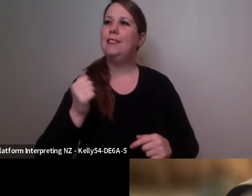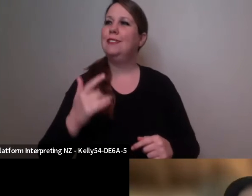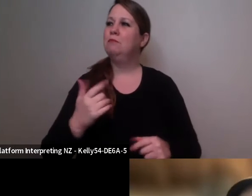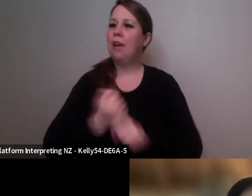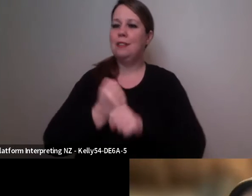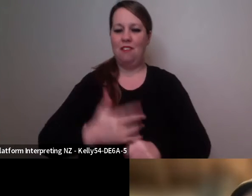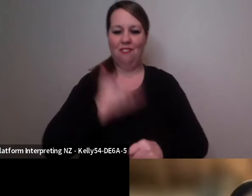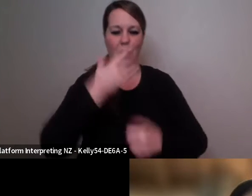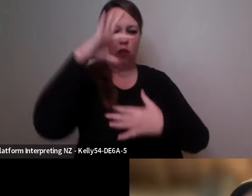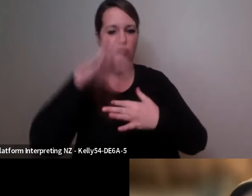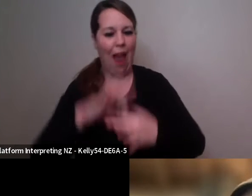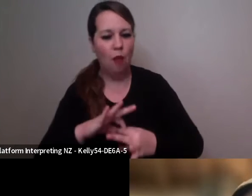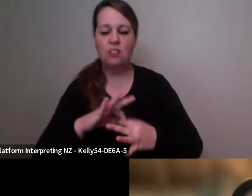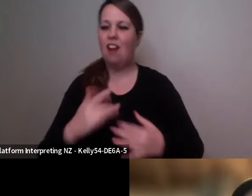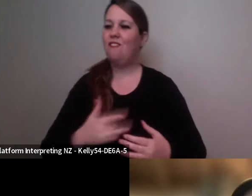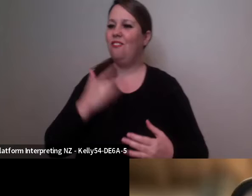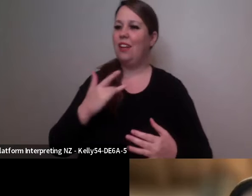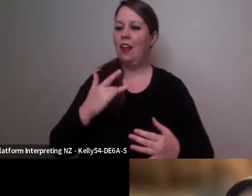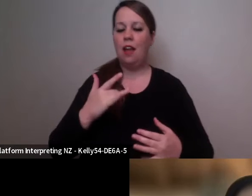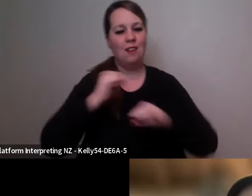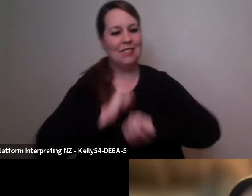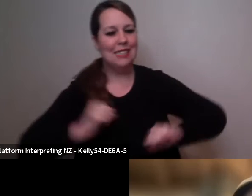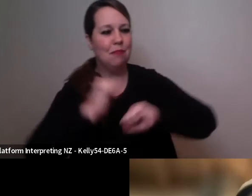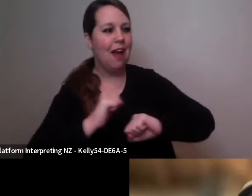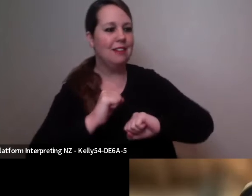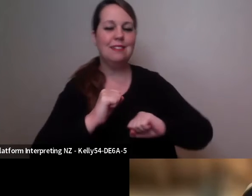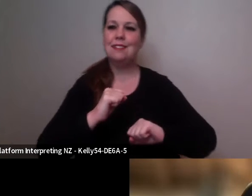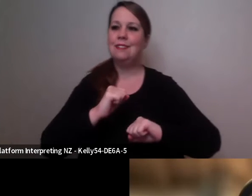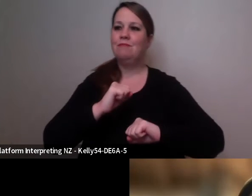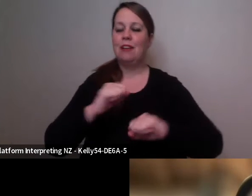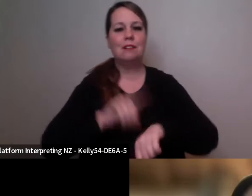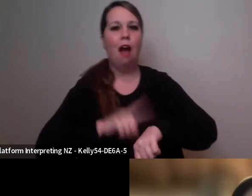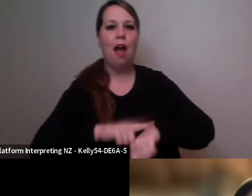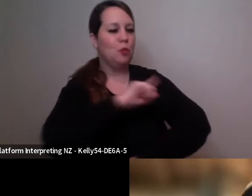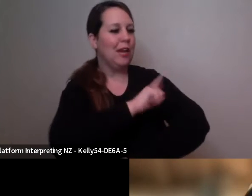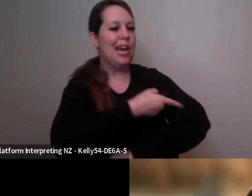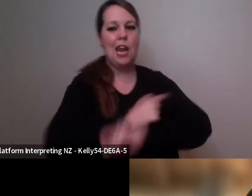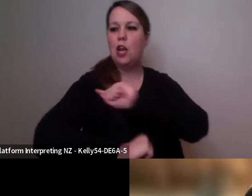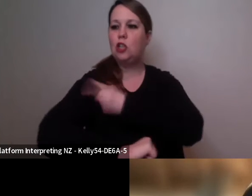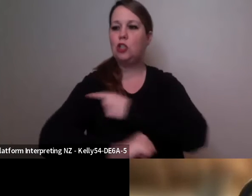find space and re-energize for traveling again to wherever work and destinations take me.